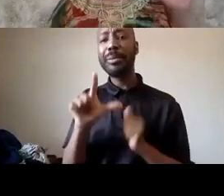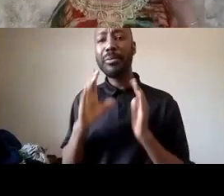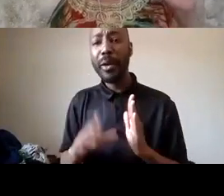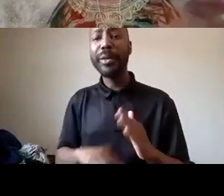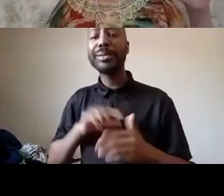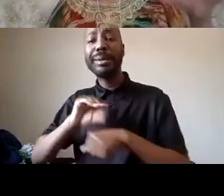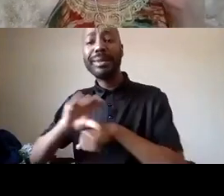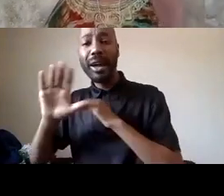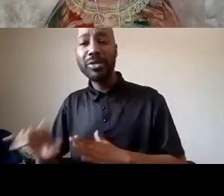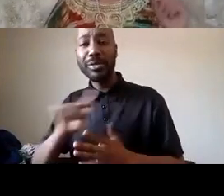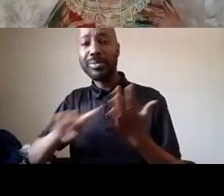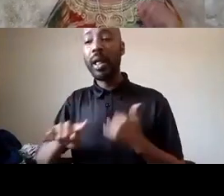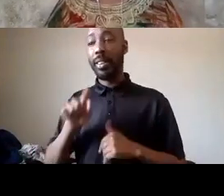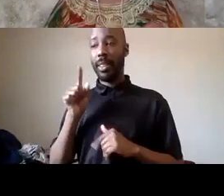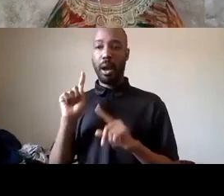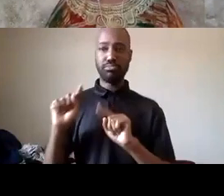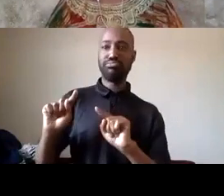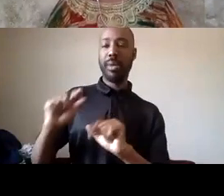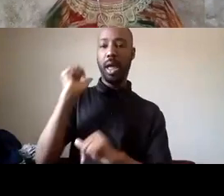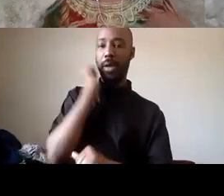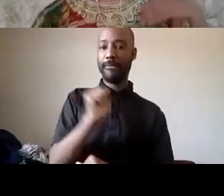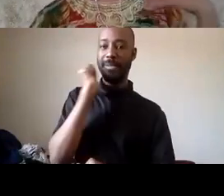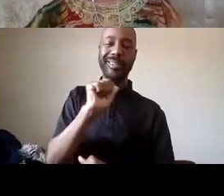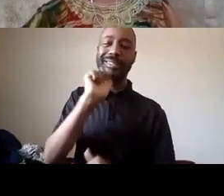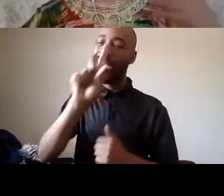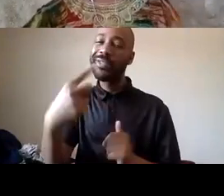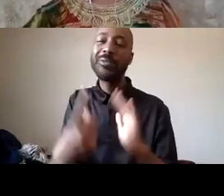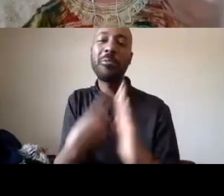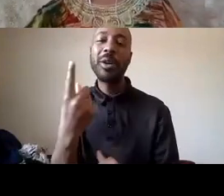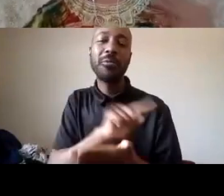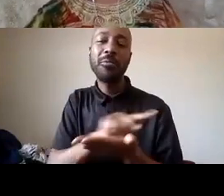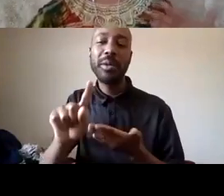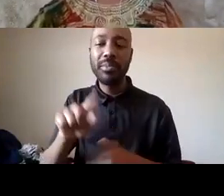were there every day not once a week and so we need you to translate that for